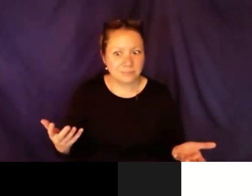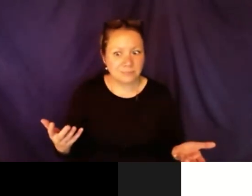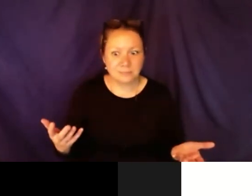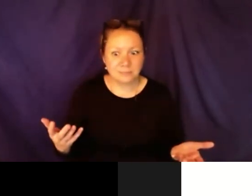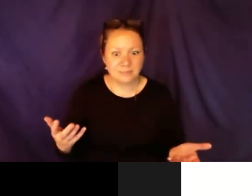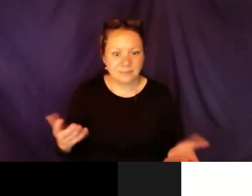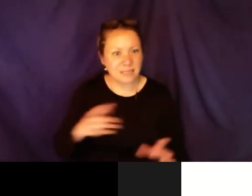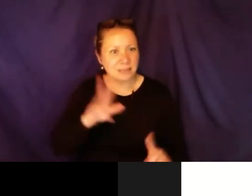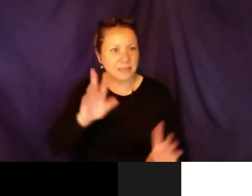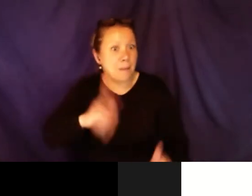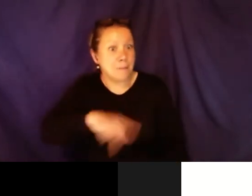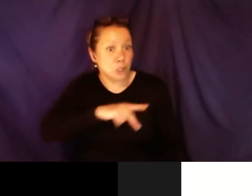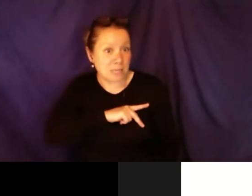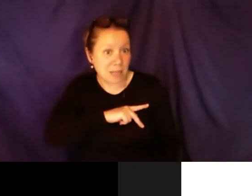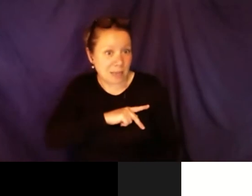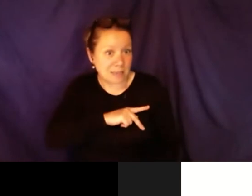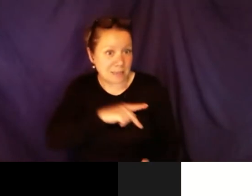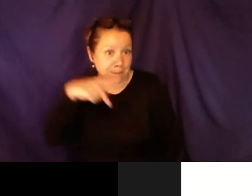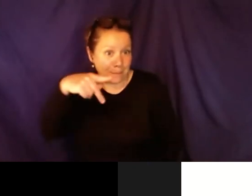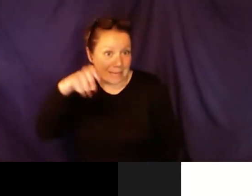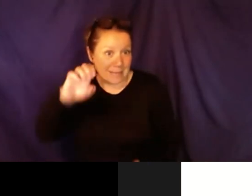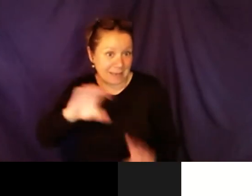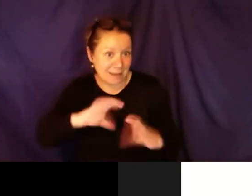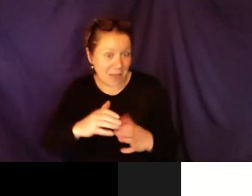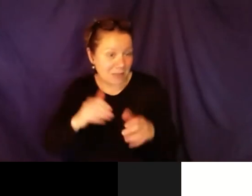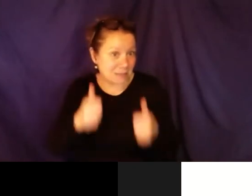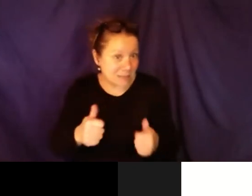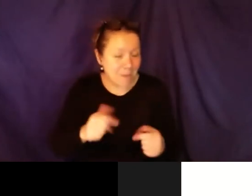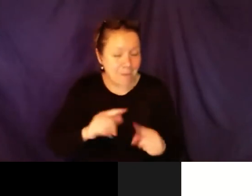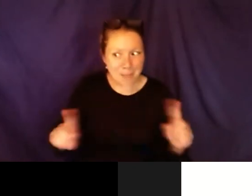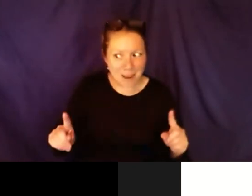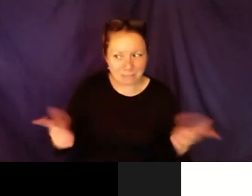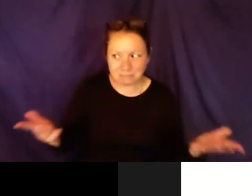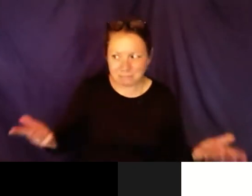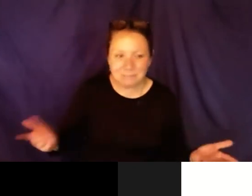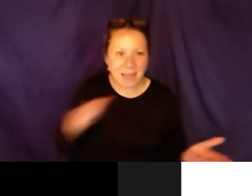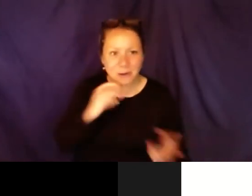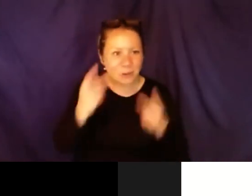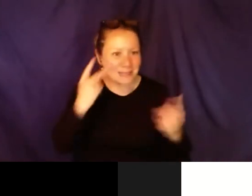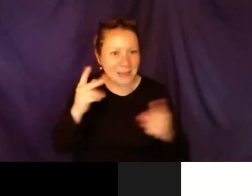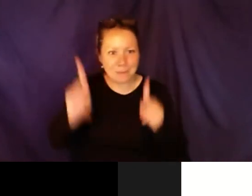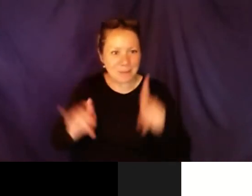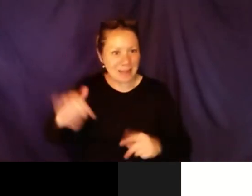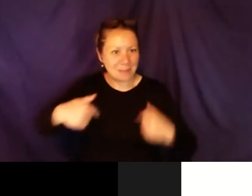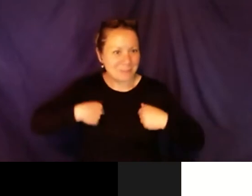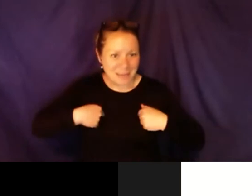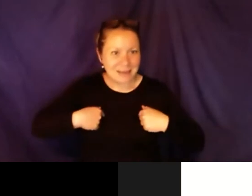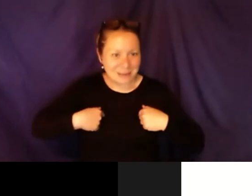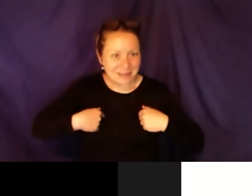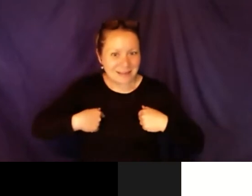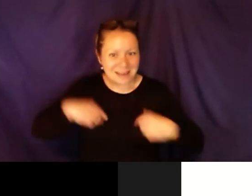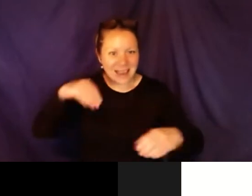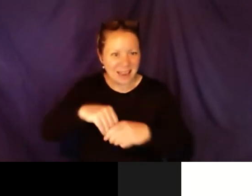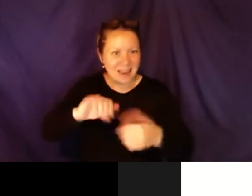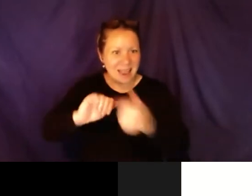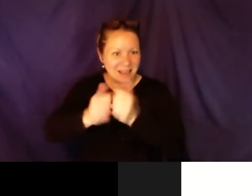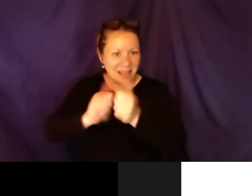to like take this class that's like